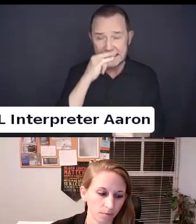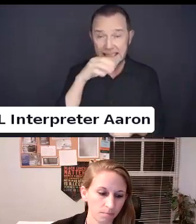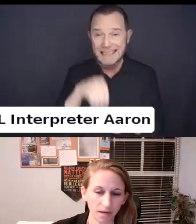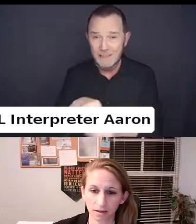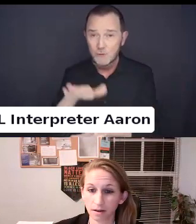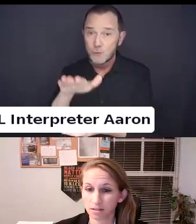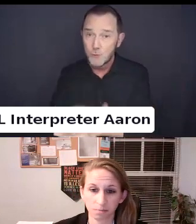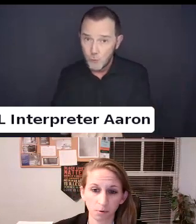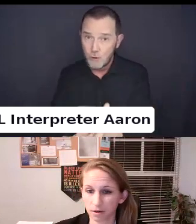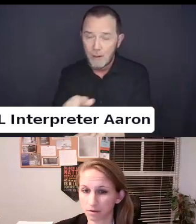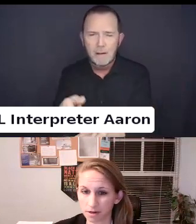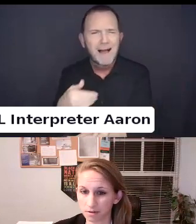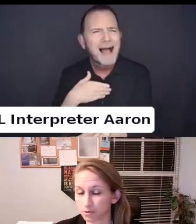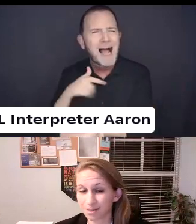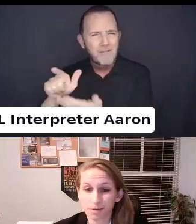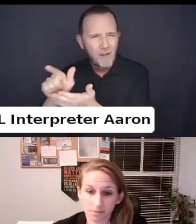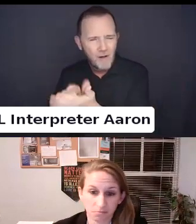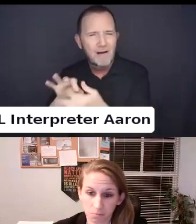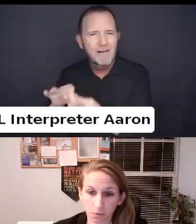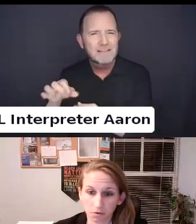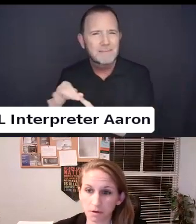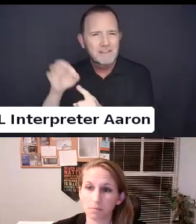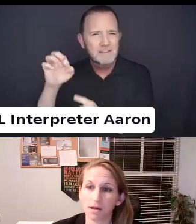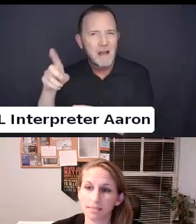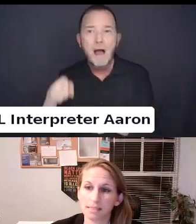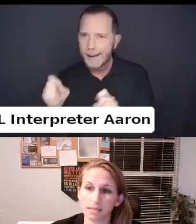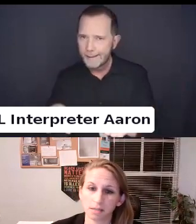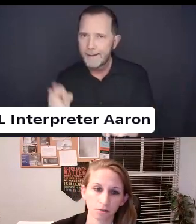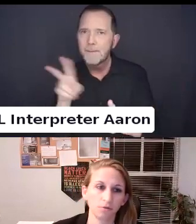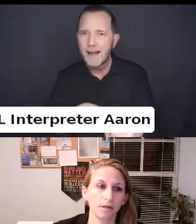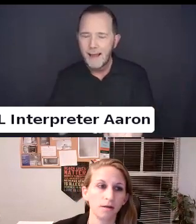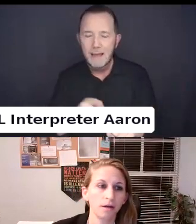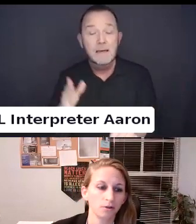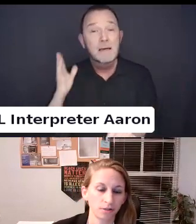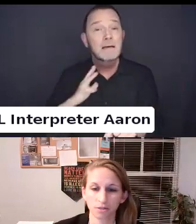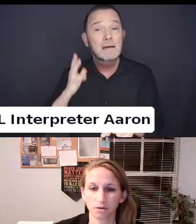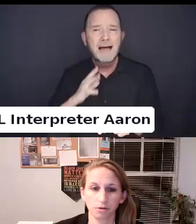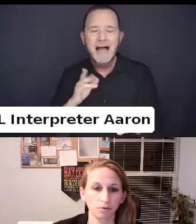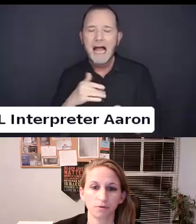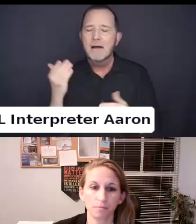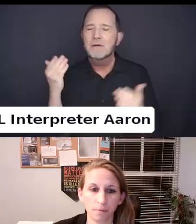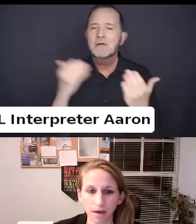There were many unspoken North sometimes spoken and written policies that align with their gender identity.